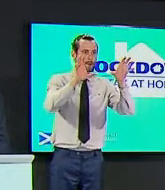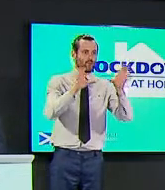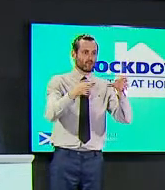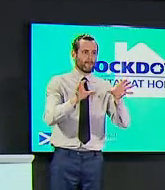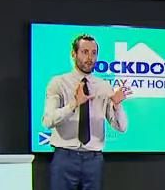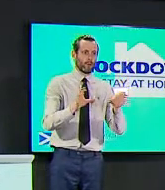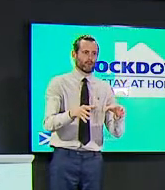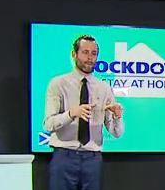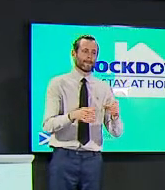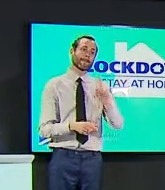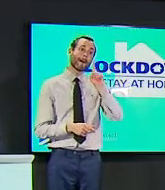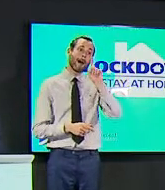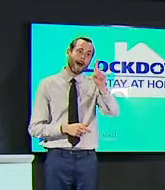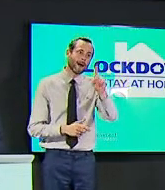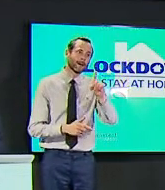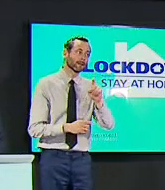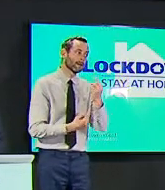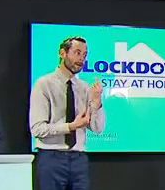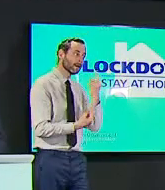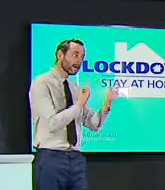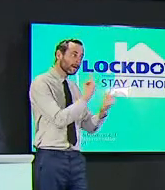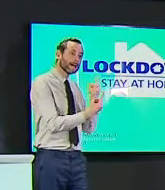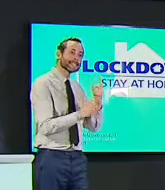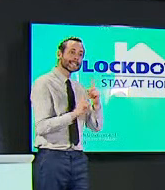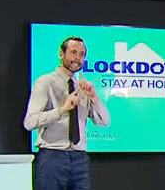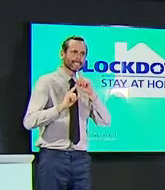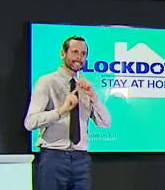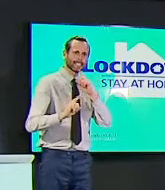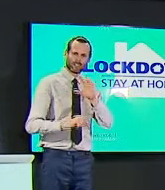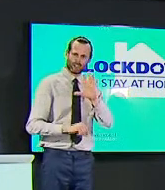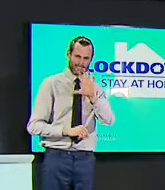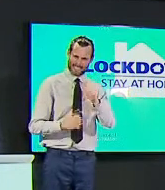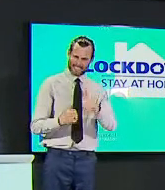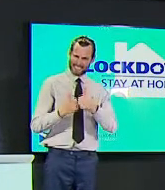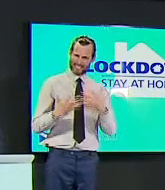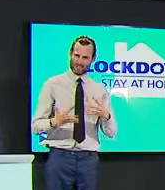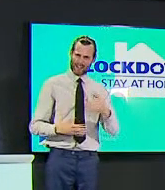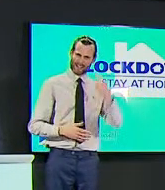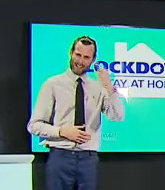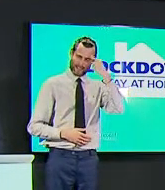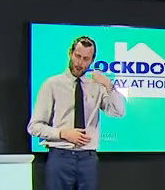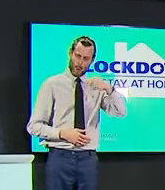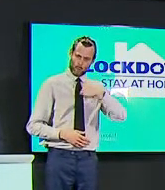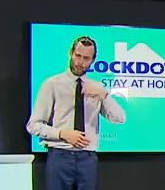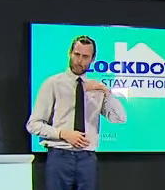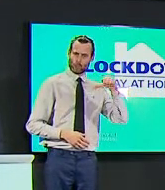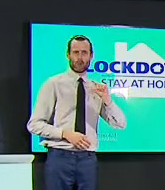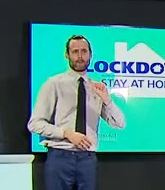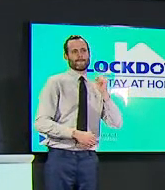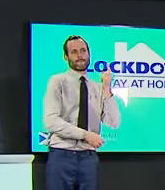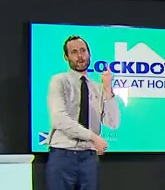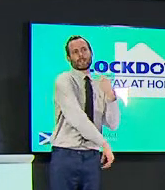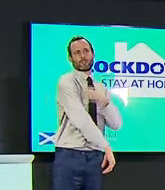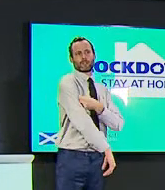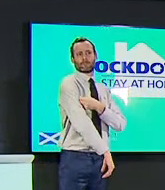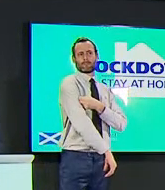those frontline staff being prioritized and also a warning from the the bma this morning that the